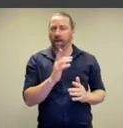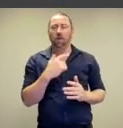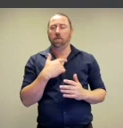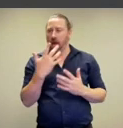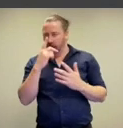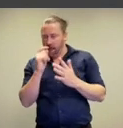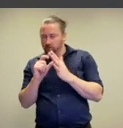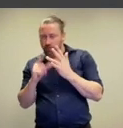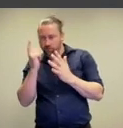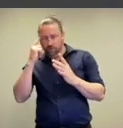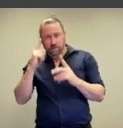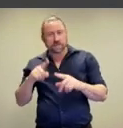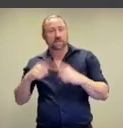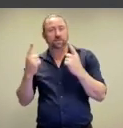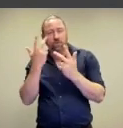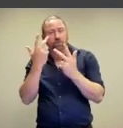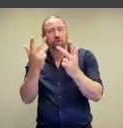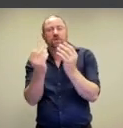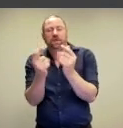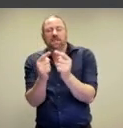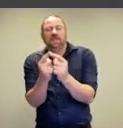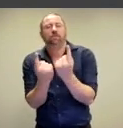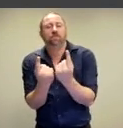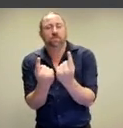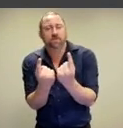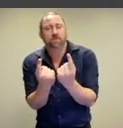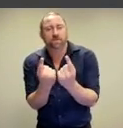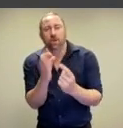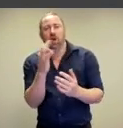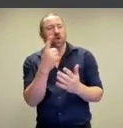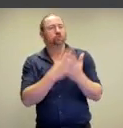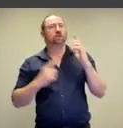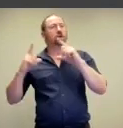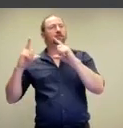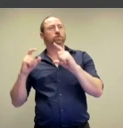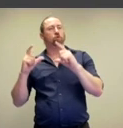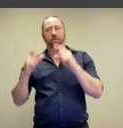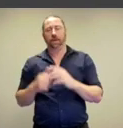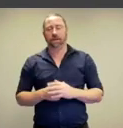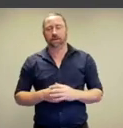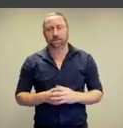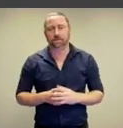hoping to demonstrate that they could convey something